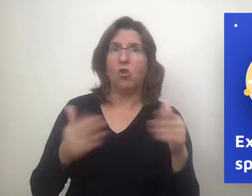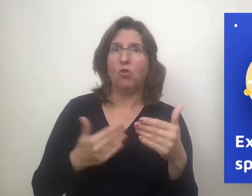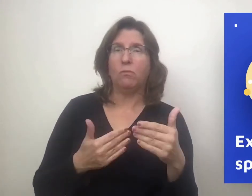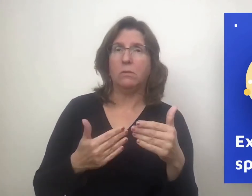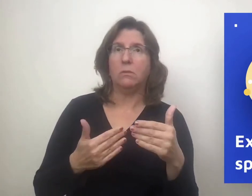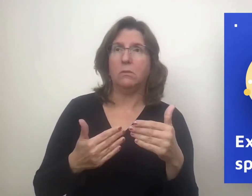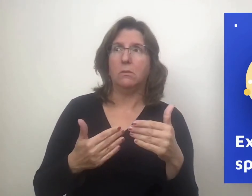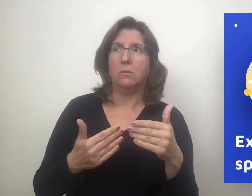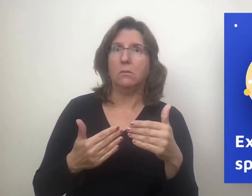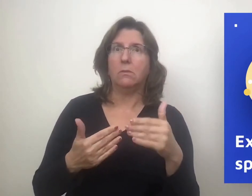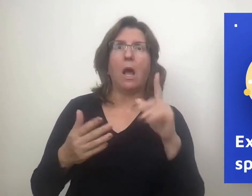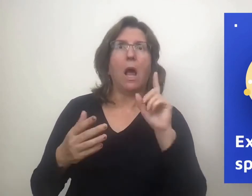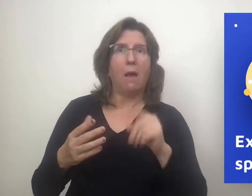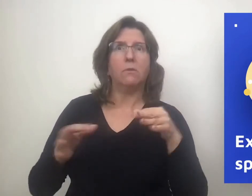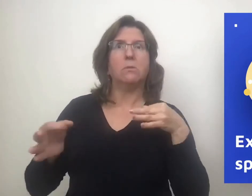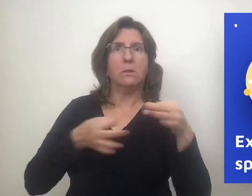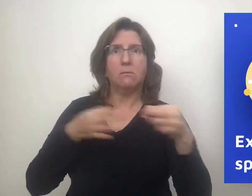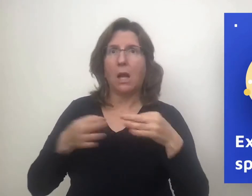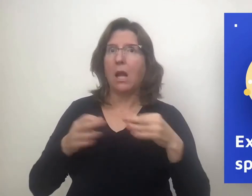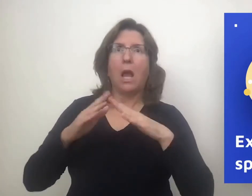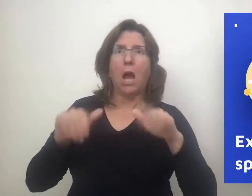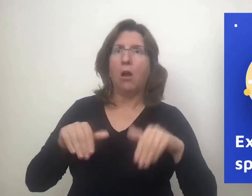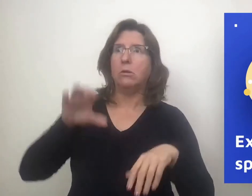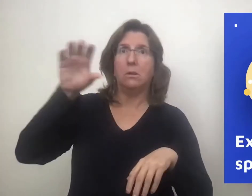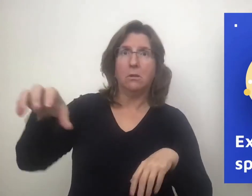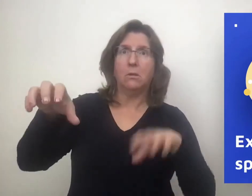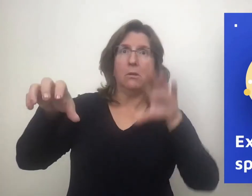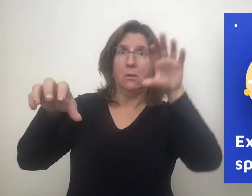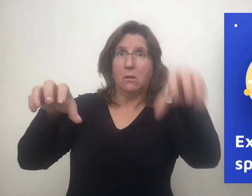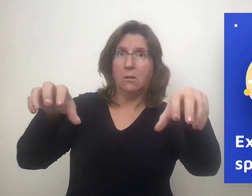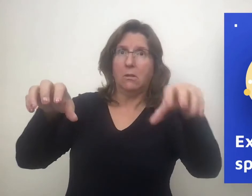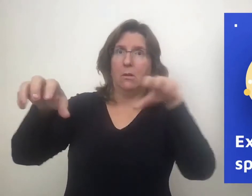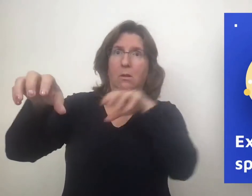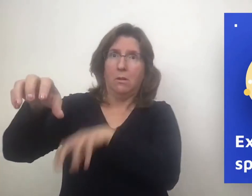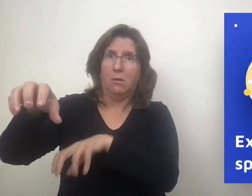in ASL I would use three-dimensional space to provide the information